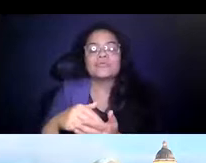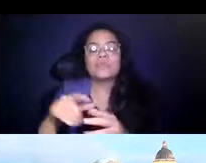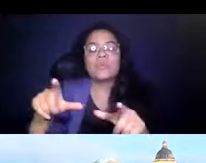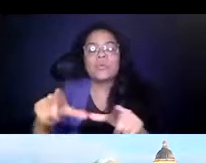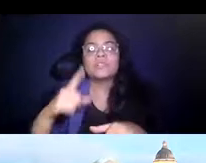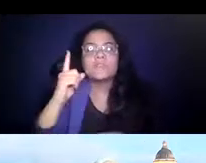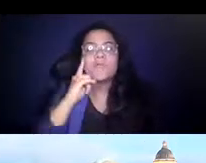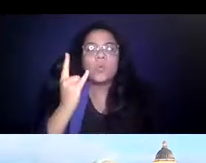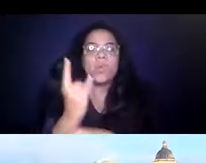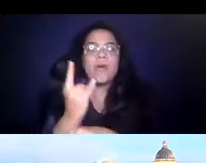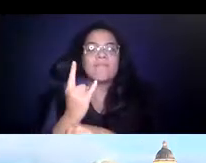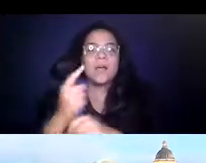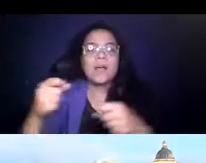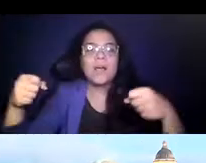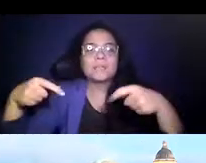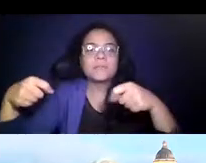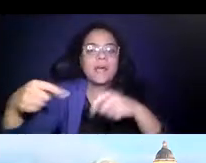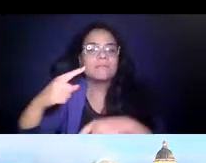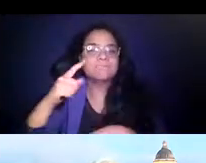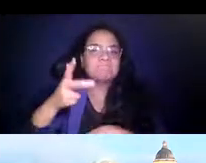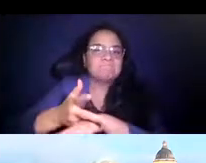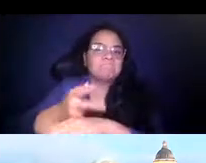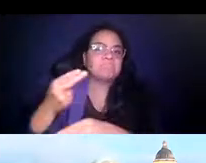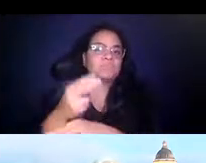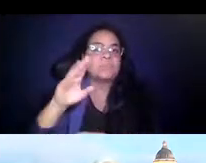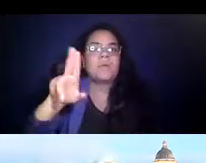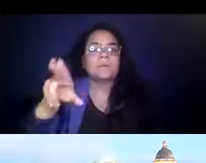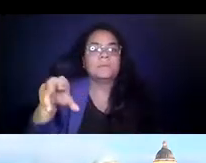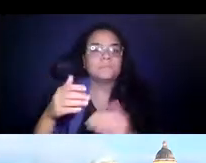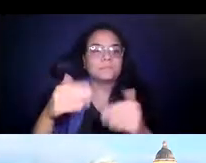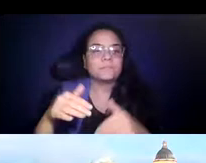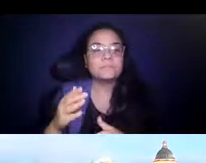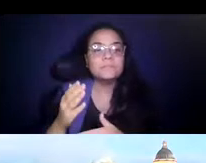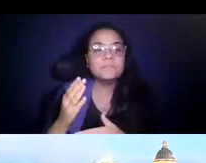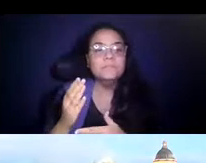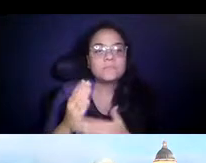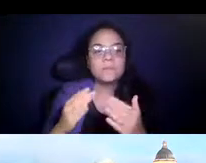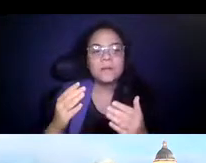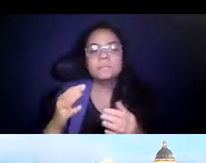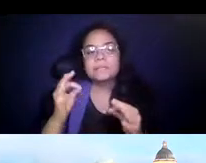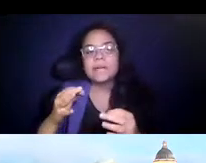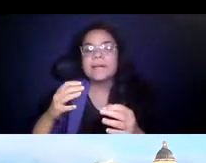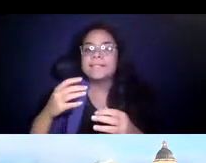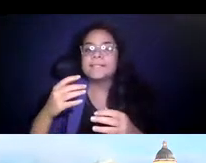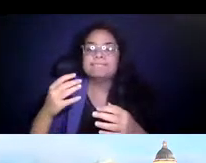14:28:22 Many of our agencies decided to go fare-free to provide even greater access to their service during these times and one of our systems,